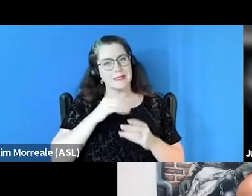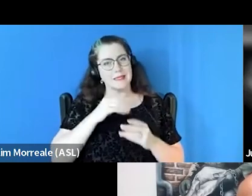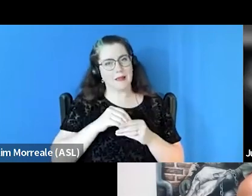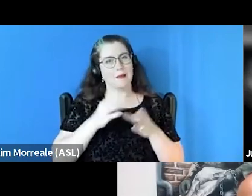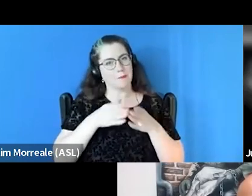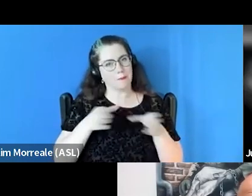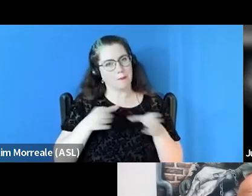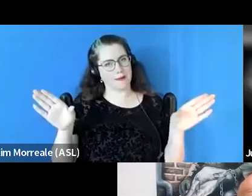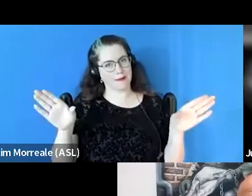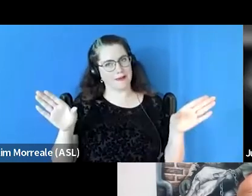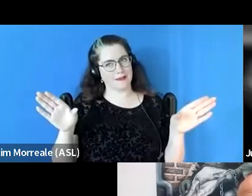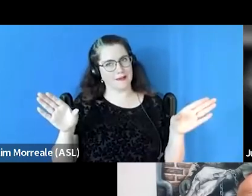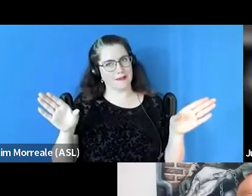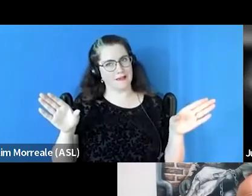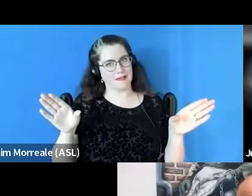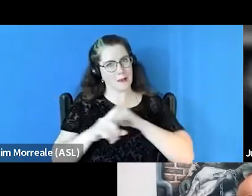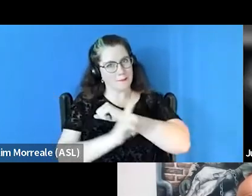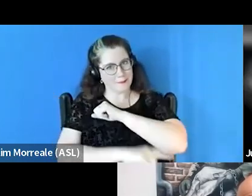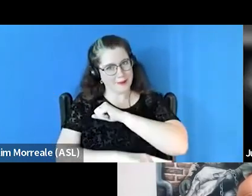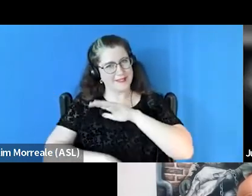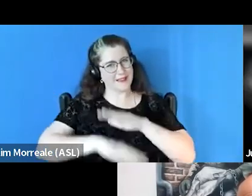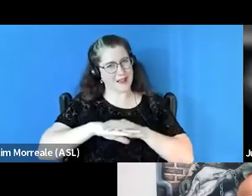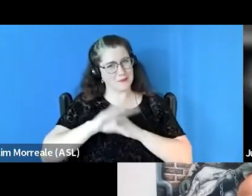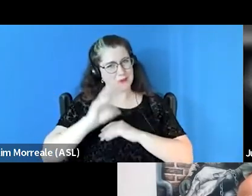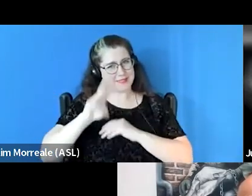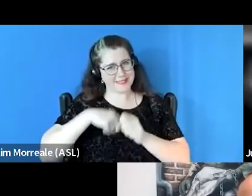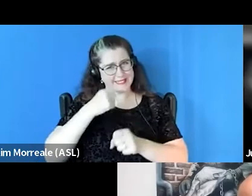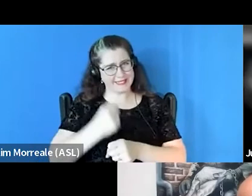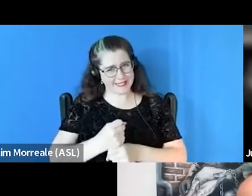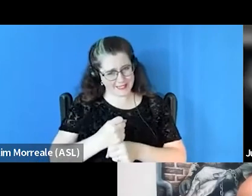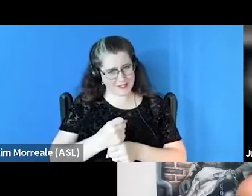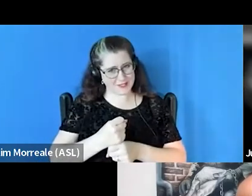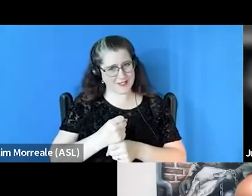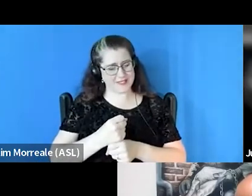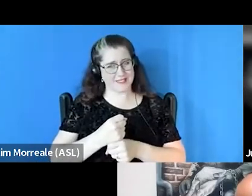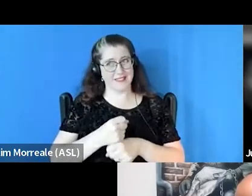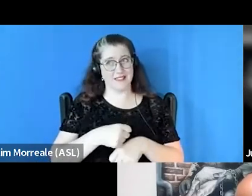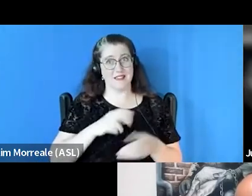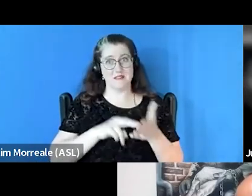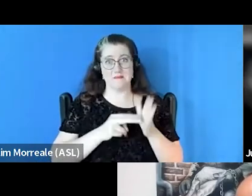with a penalty of up to six years. So if you're found in a public place,